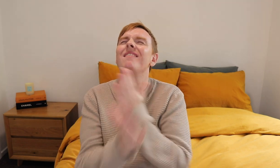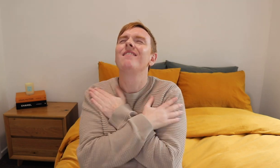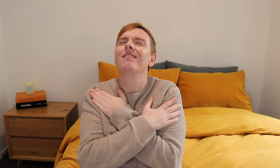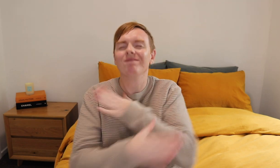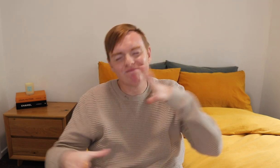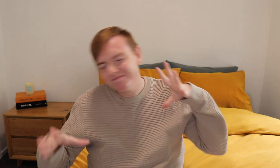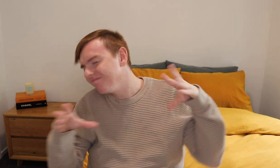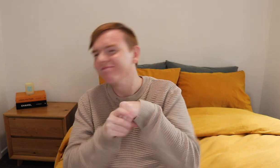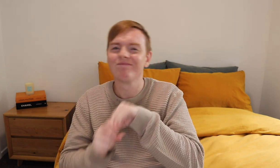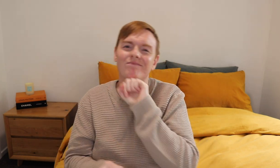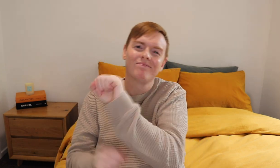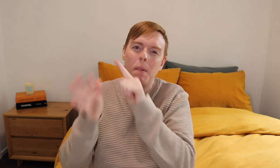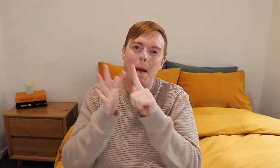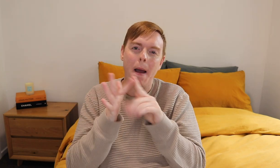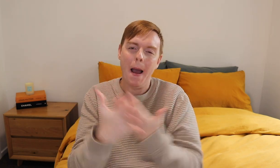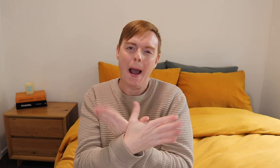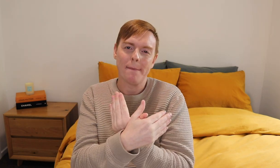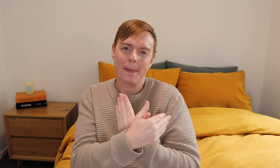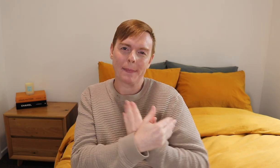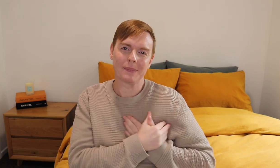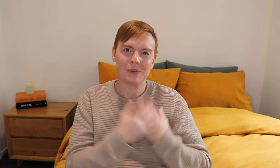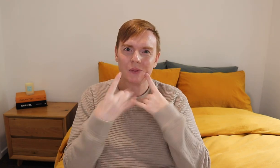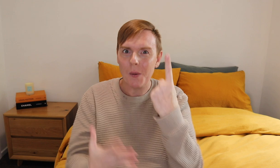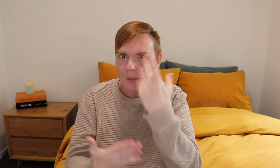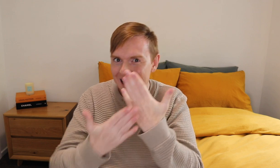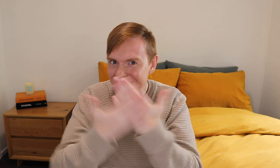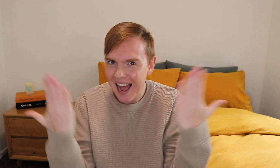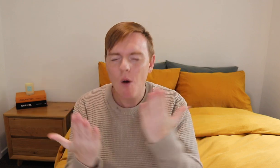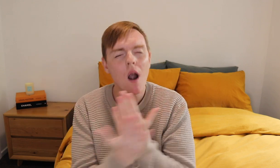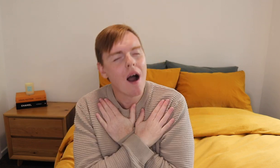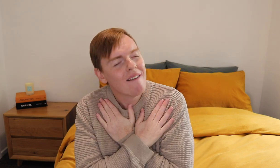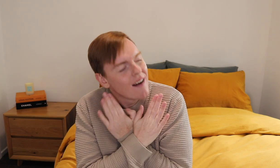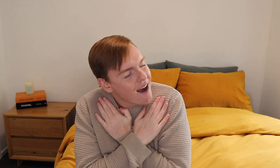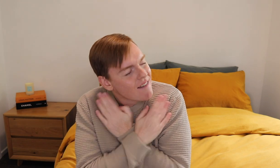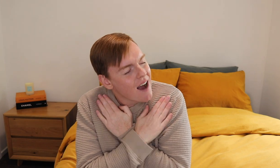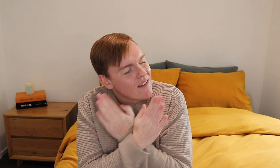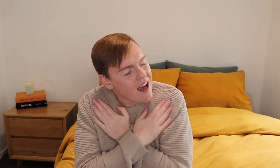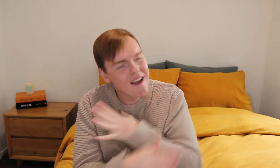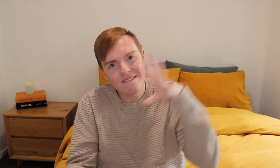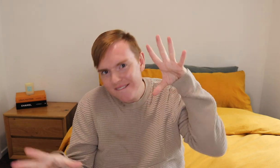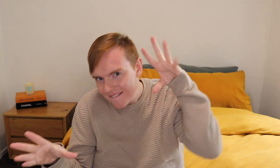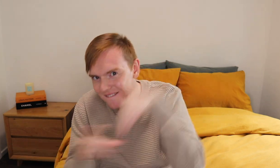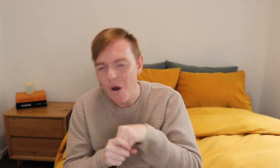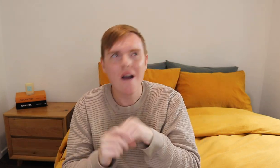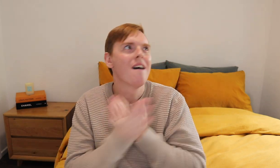I would love to be involved in EmmaMemma's show one day. I would love, love to be involved.